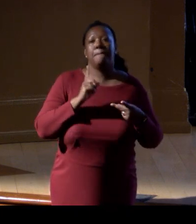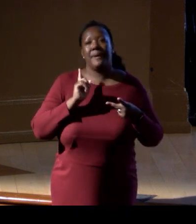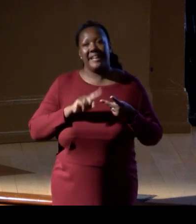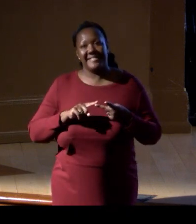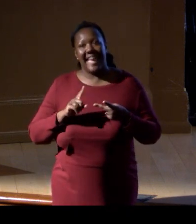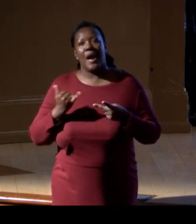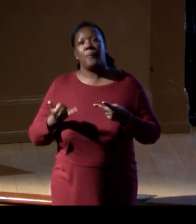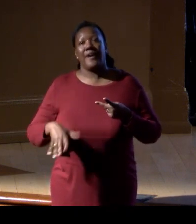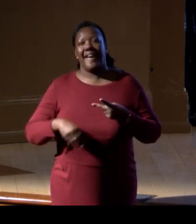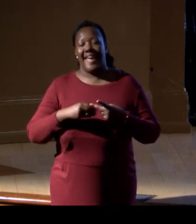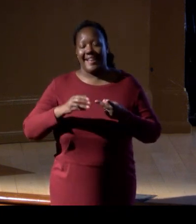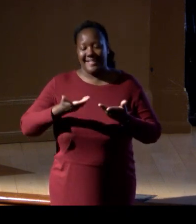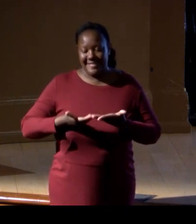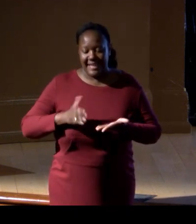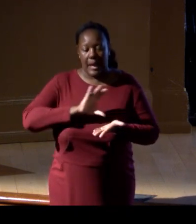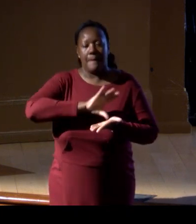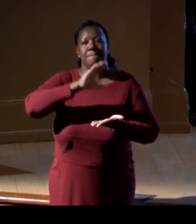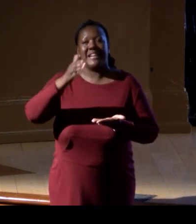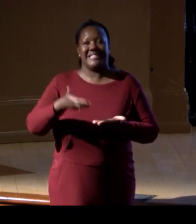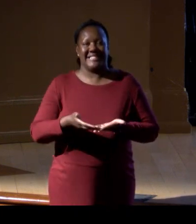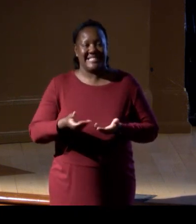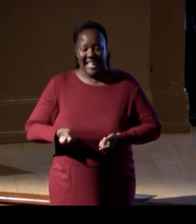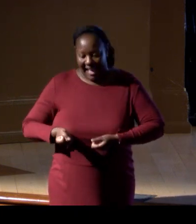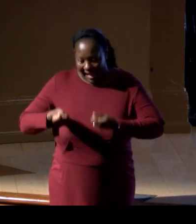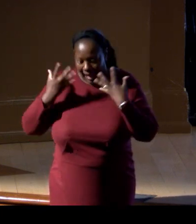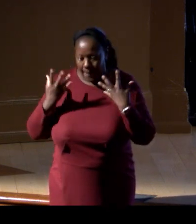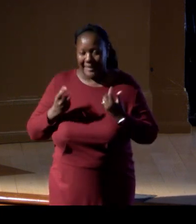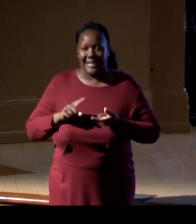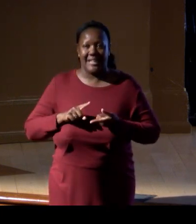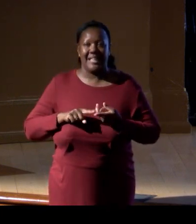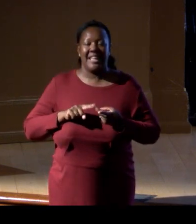You know, how many of 'em are there? That's gold.